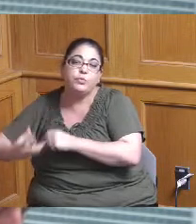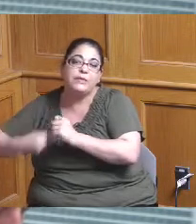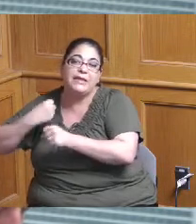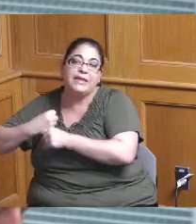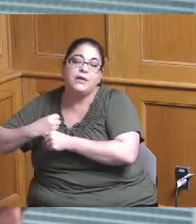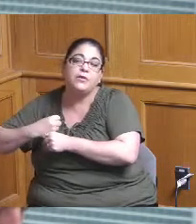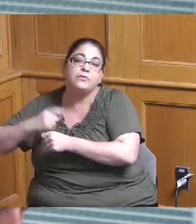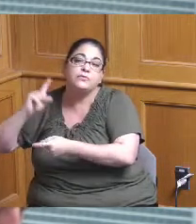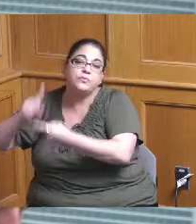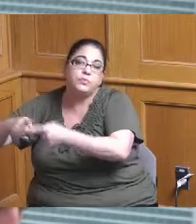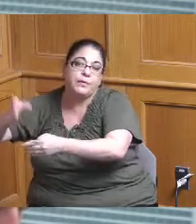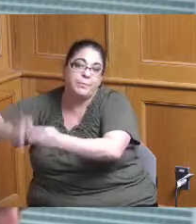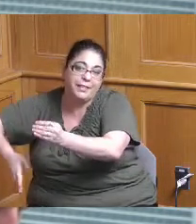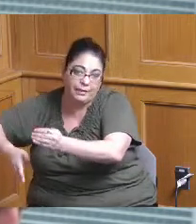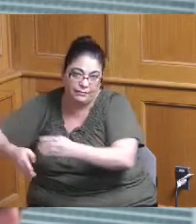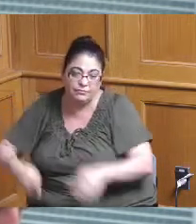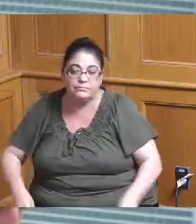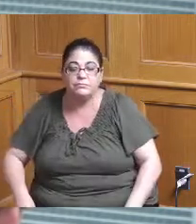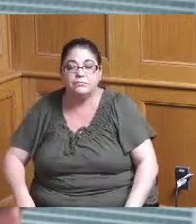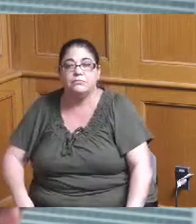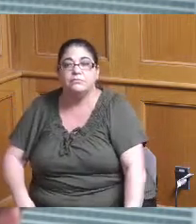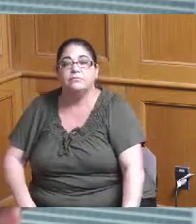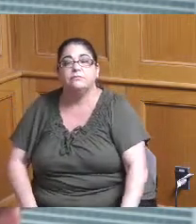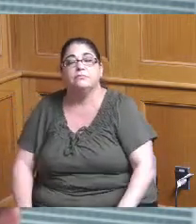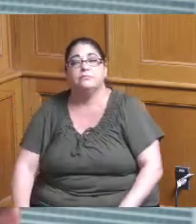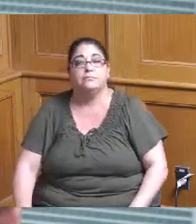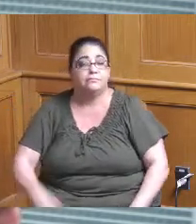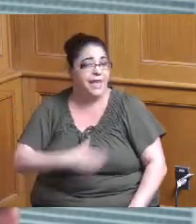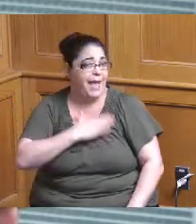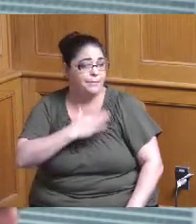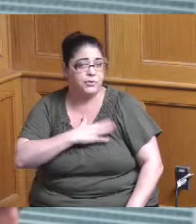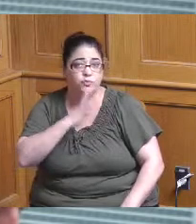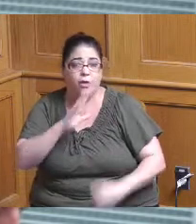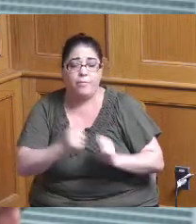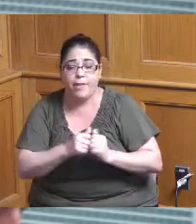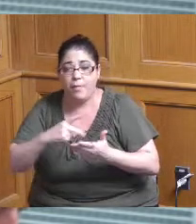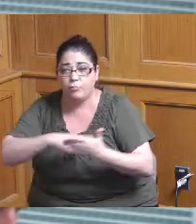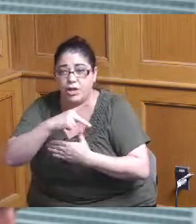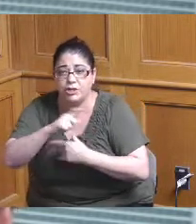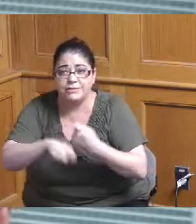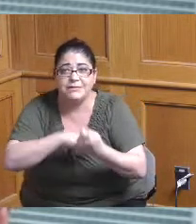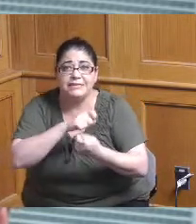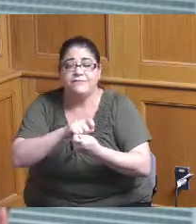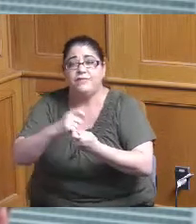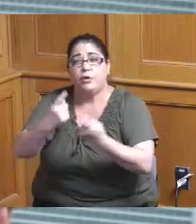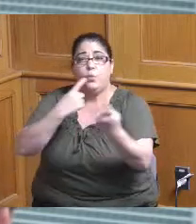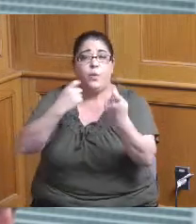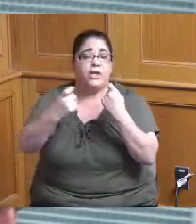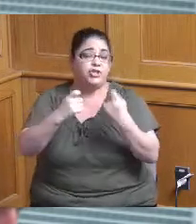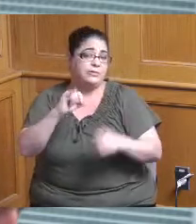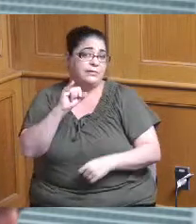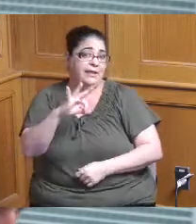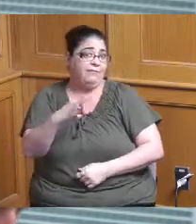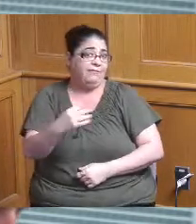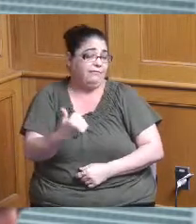again happy to talk about project-specific issues or questions if those are asked but today we were